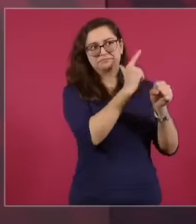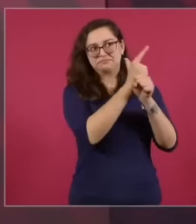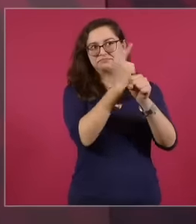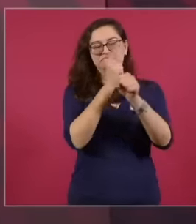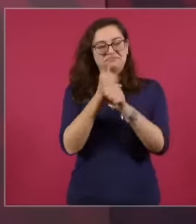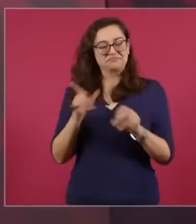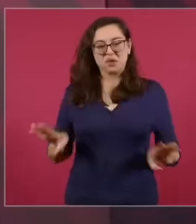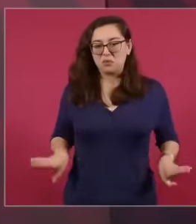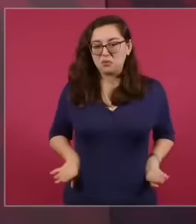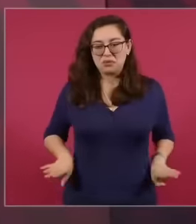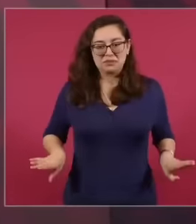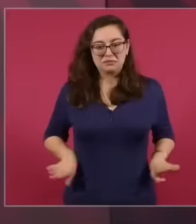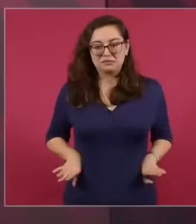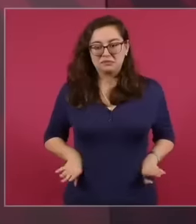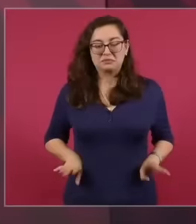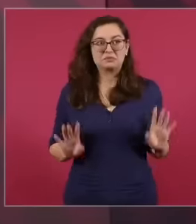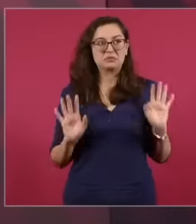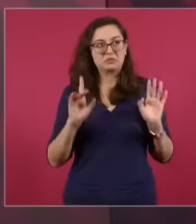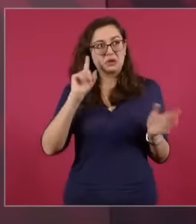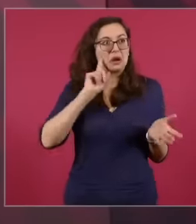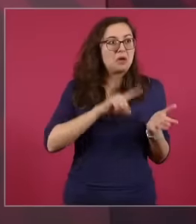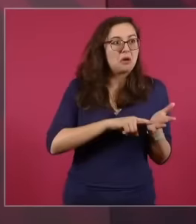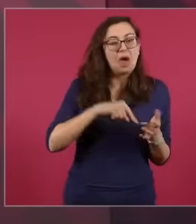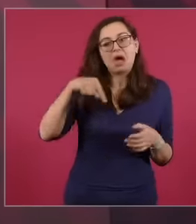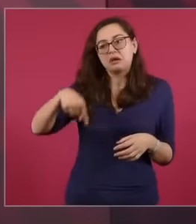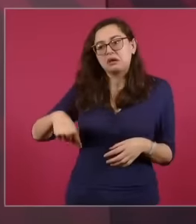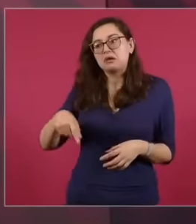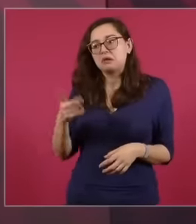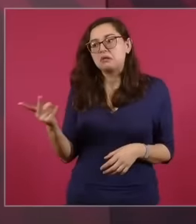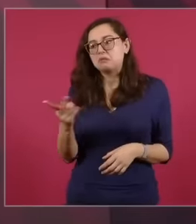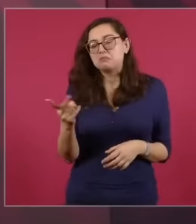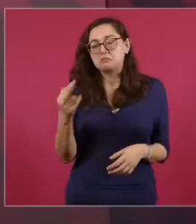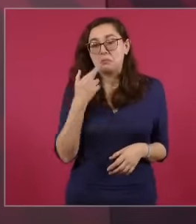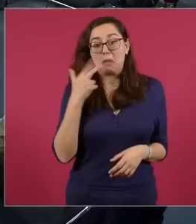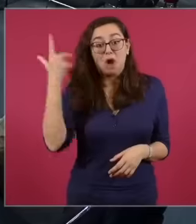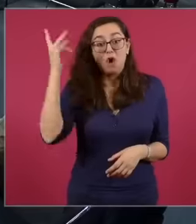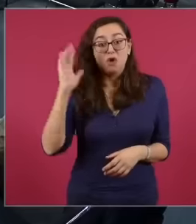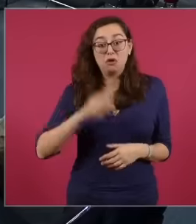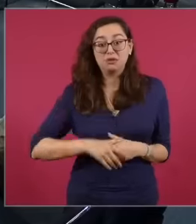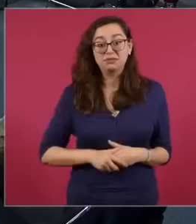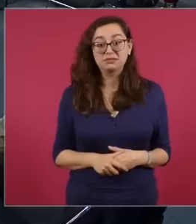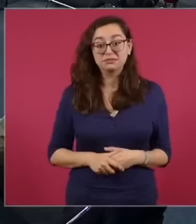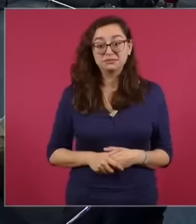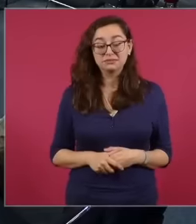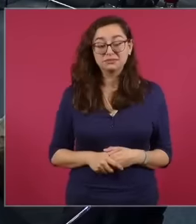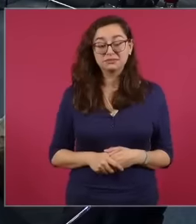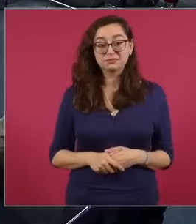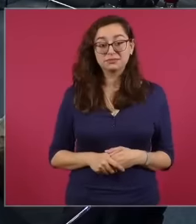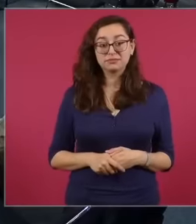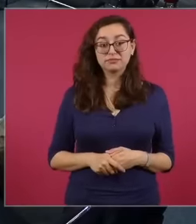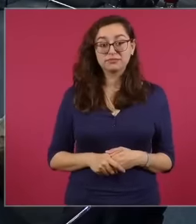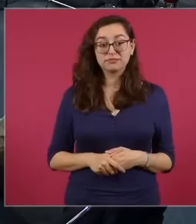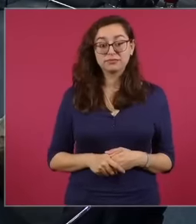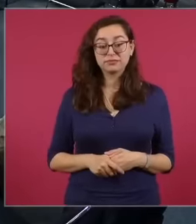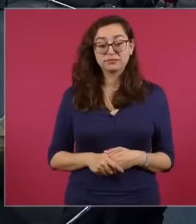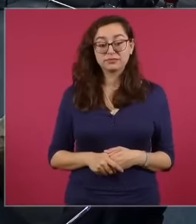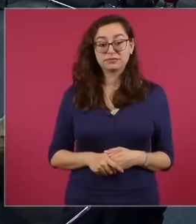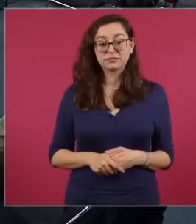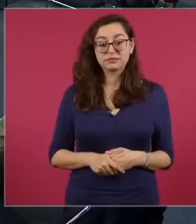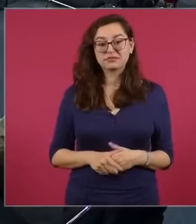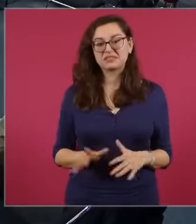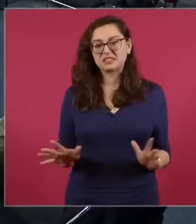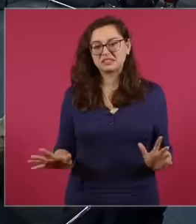but ours are better now even though the wine is sour it is our